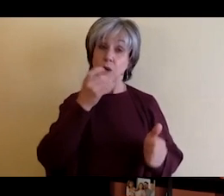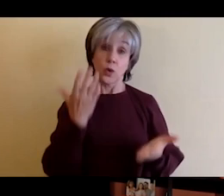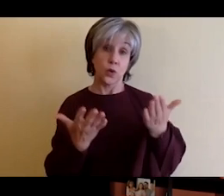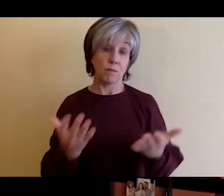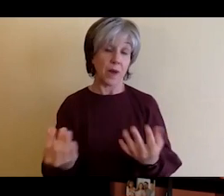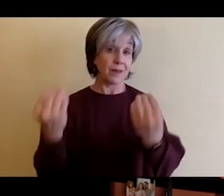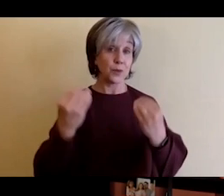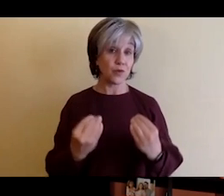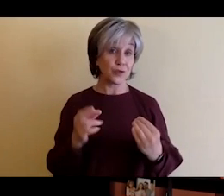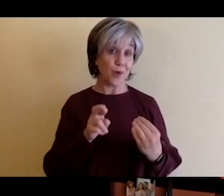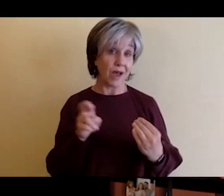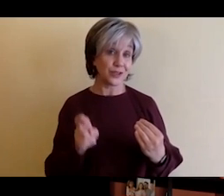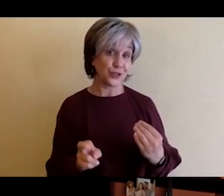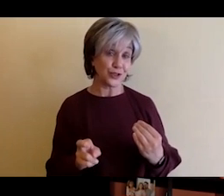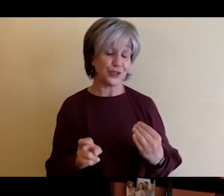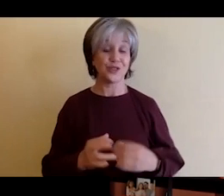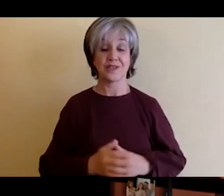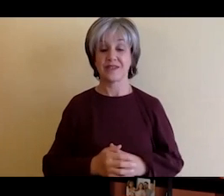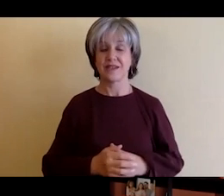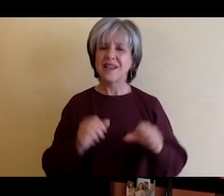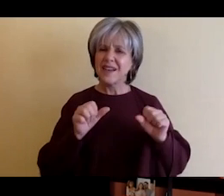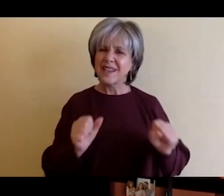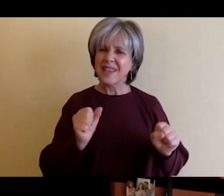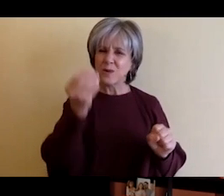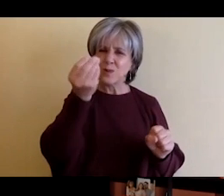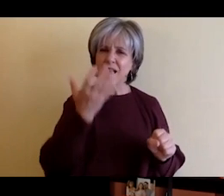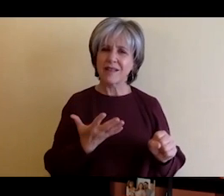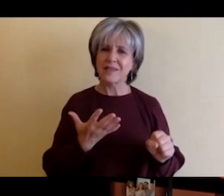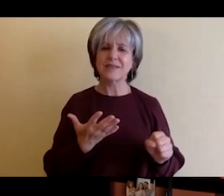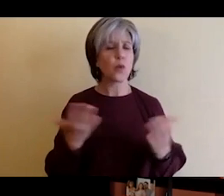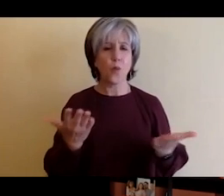enjoy about being a member of the RIT family?